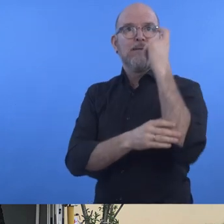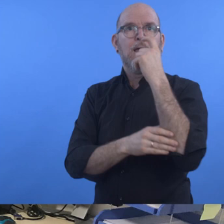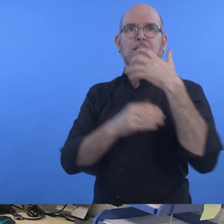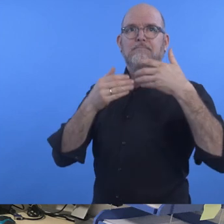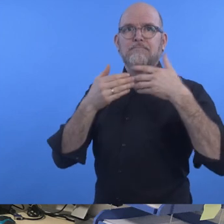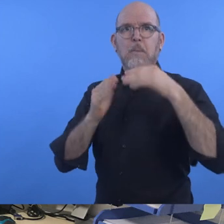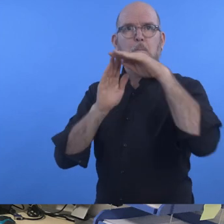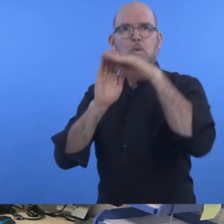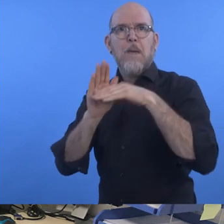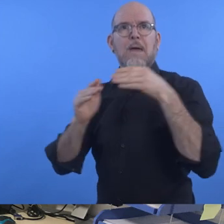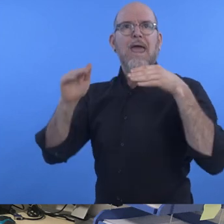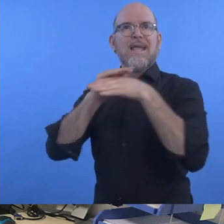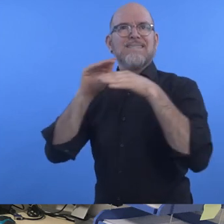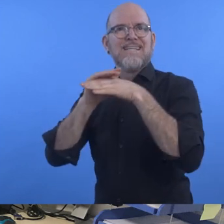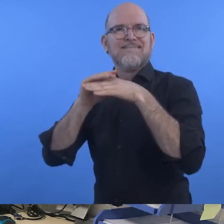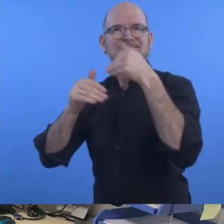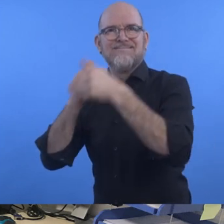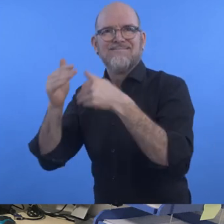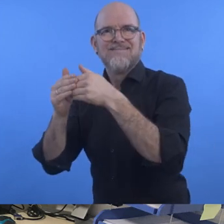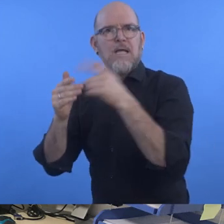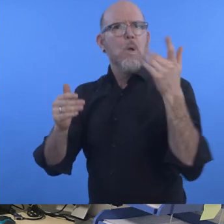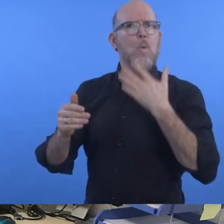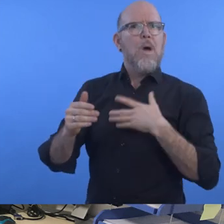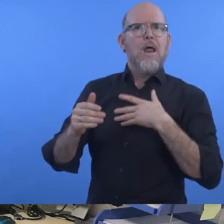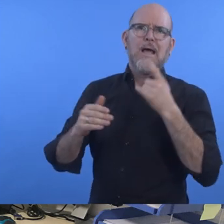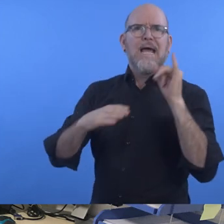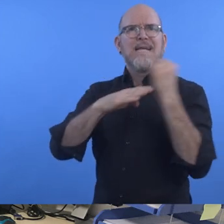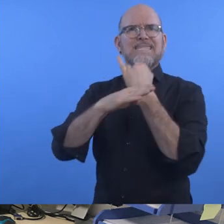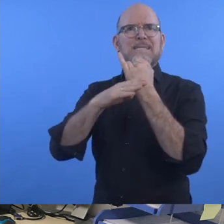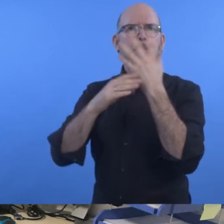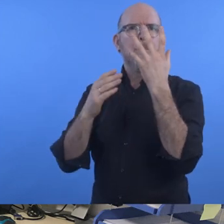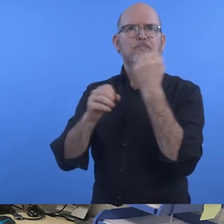an accessibility programme, including accessible hiring practices